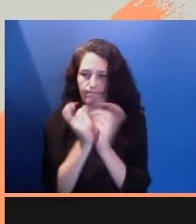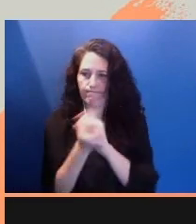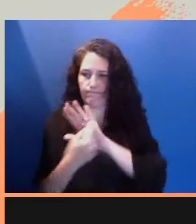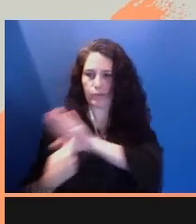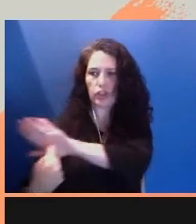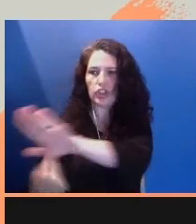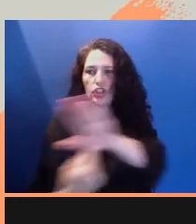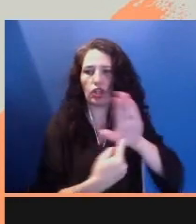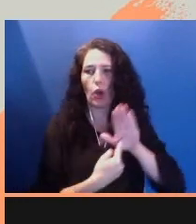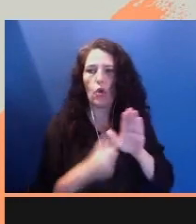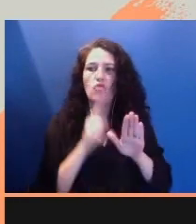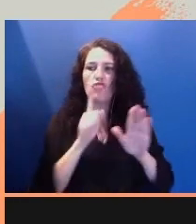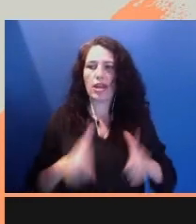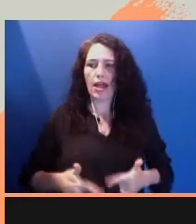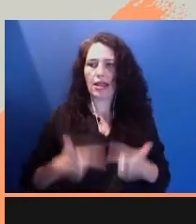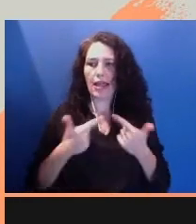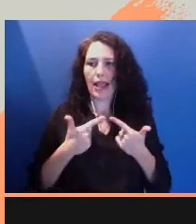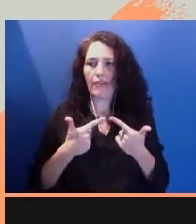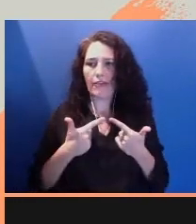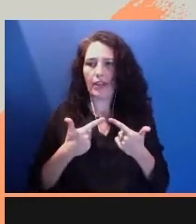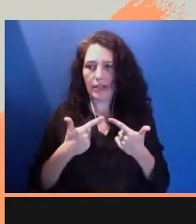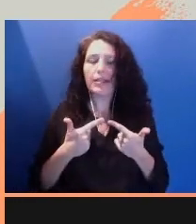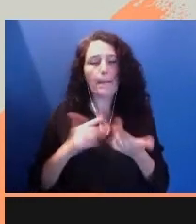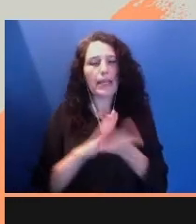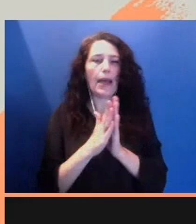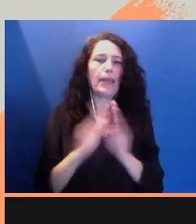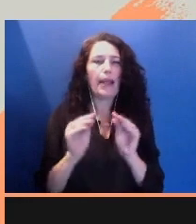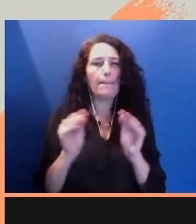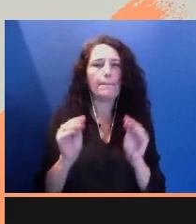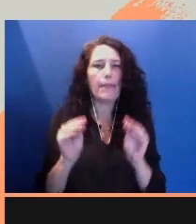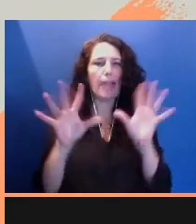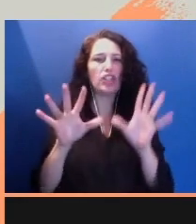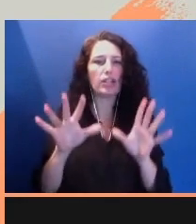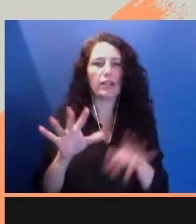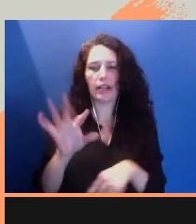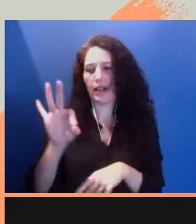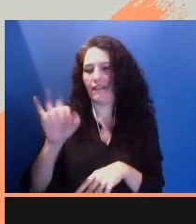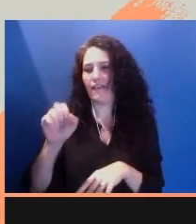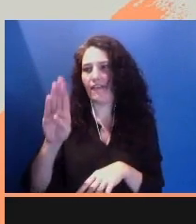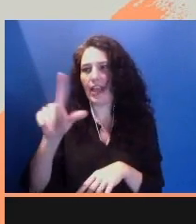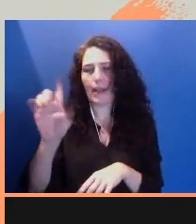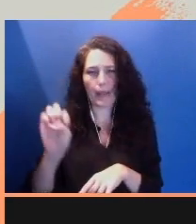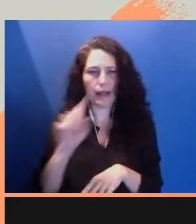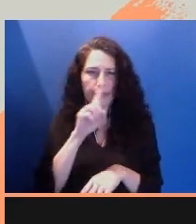into a magical realist fable to get closer to the truth I know.